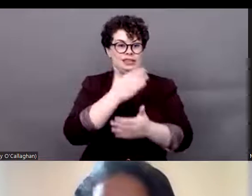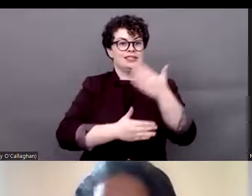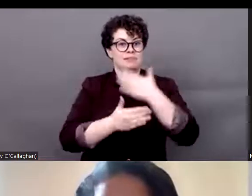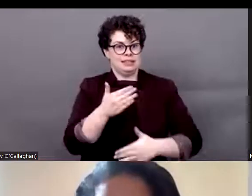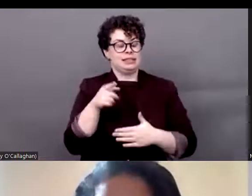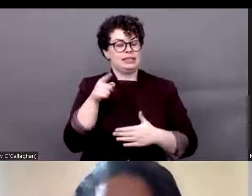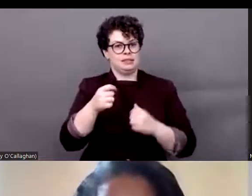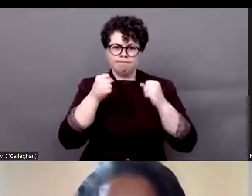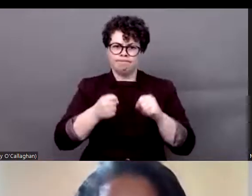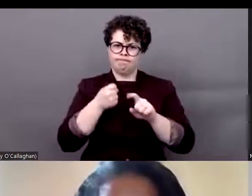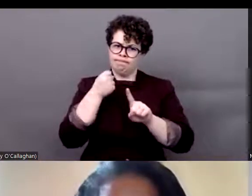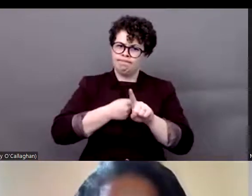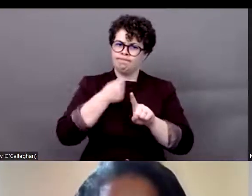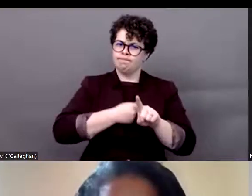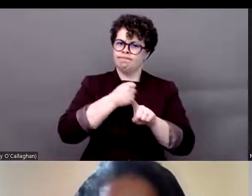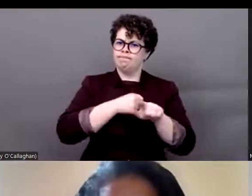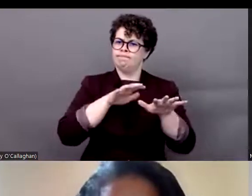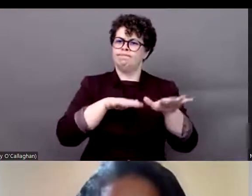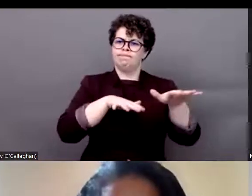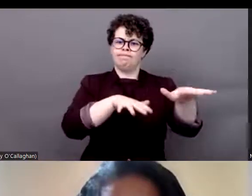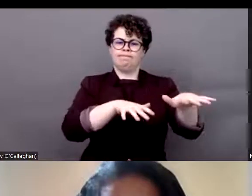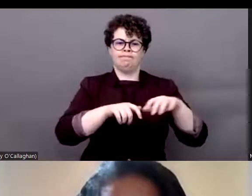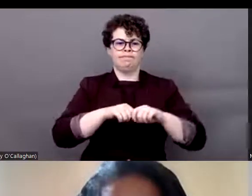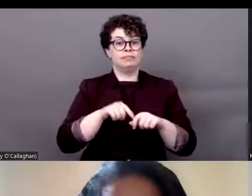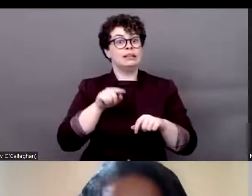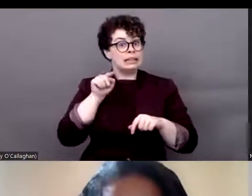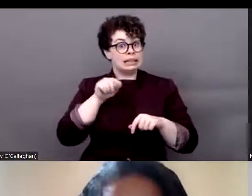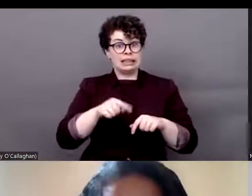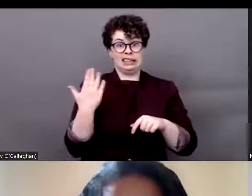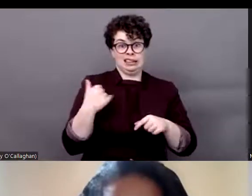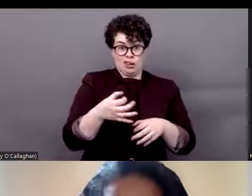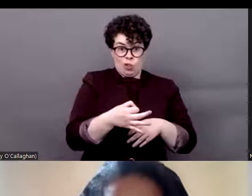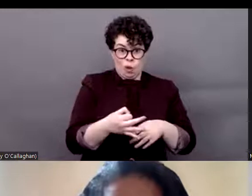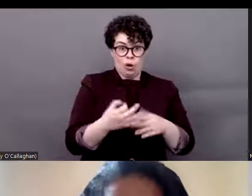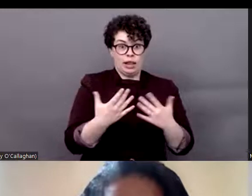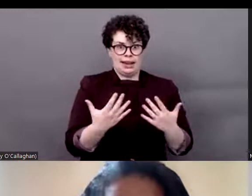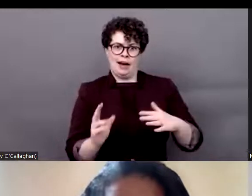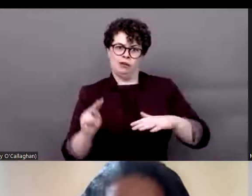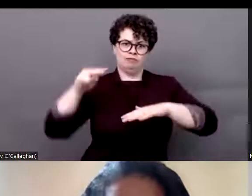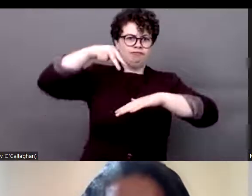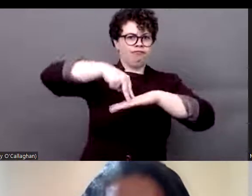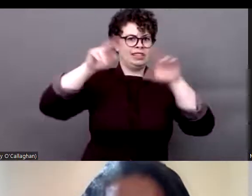in advocacy from the grassroots to the international arena. He is cochair of